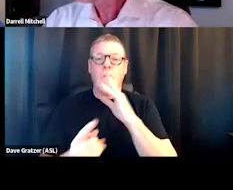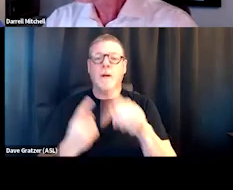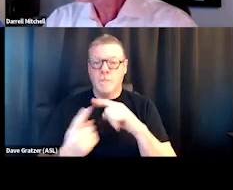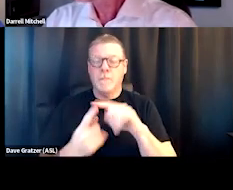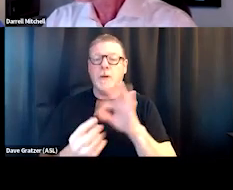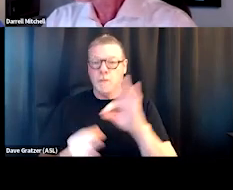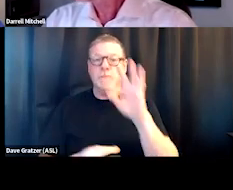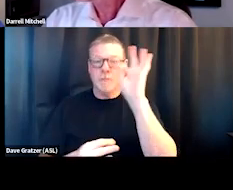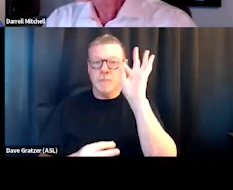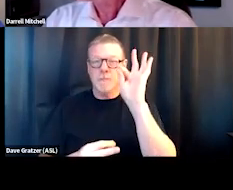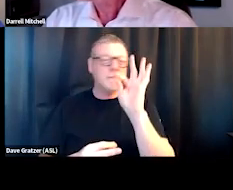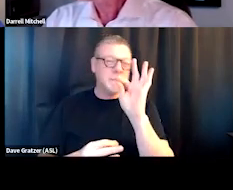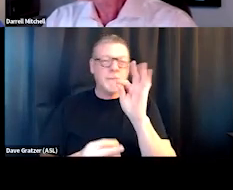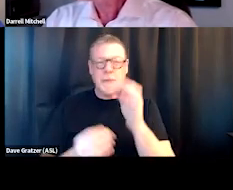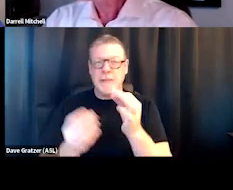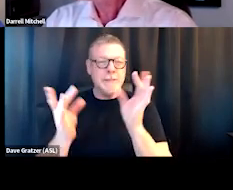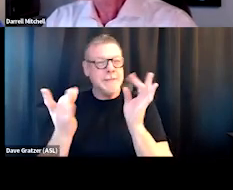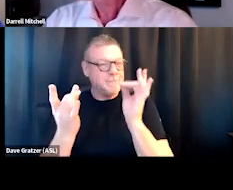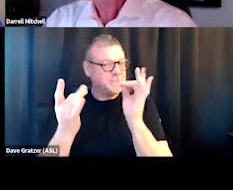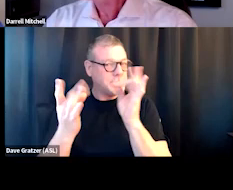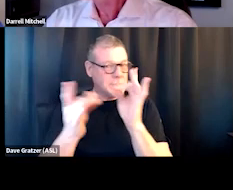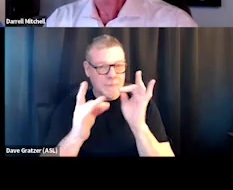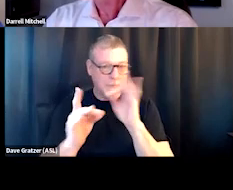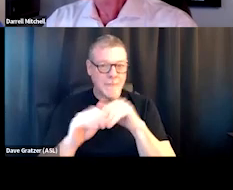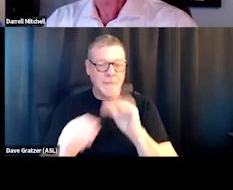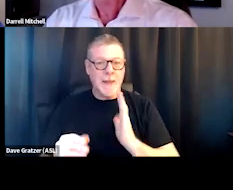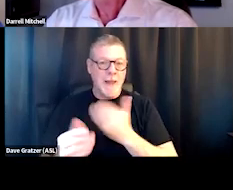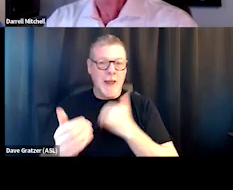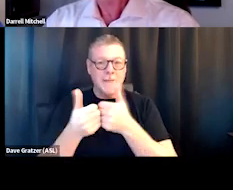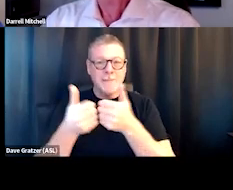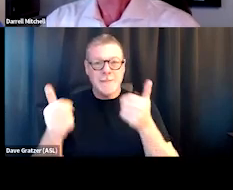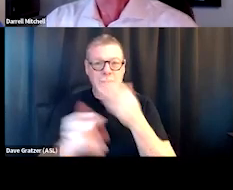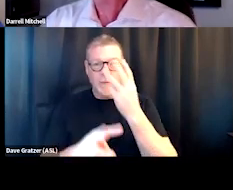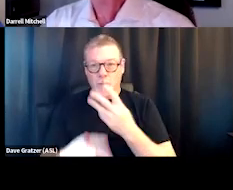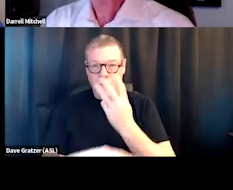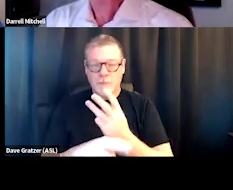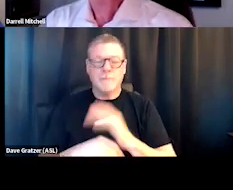and it's a tricky thing, of course, in this, in our secular-dominated work.